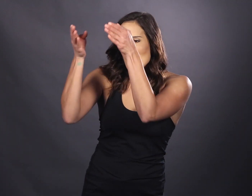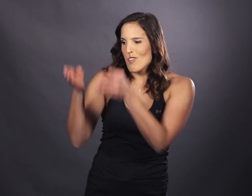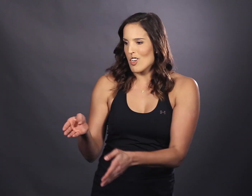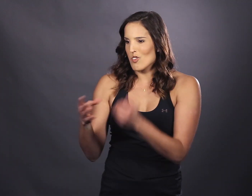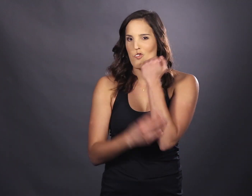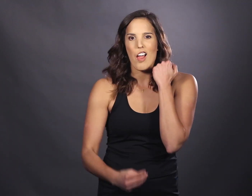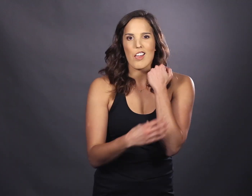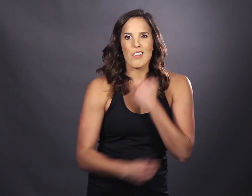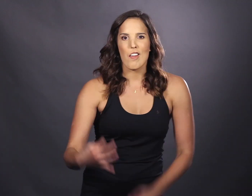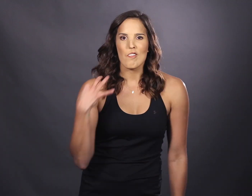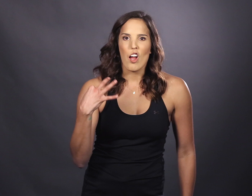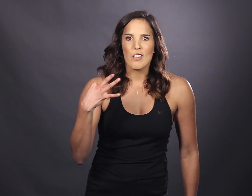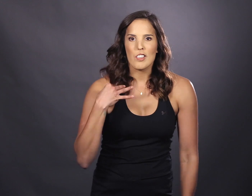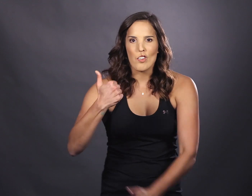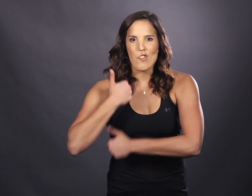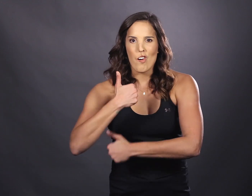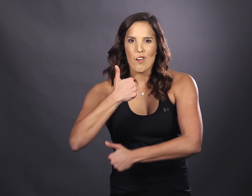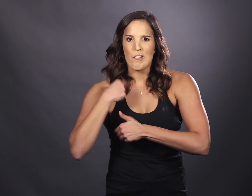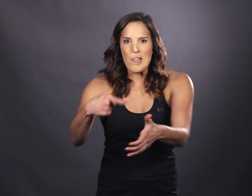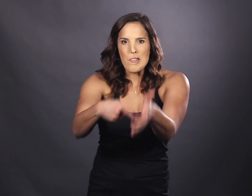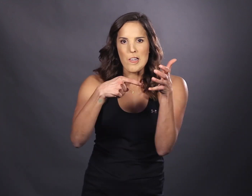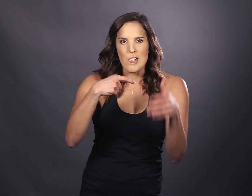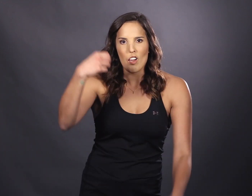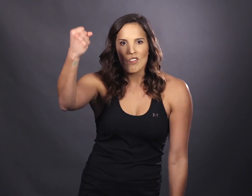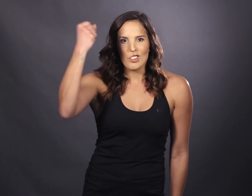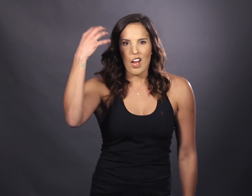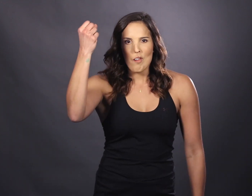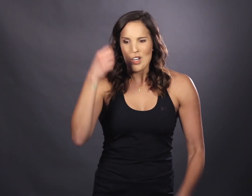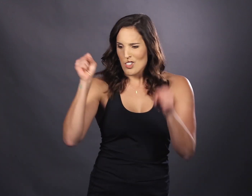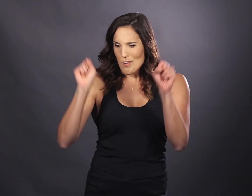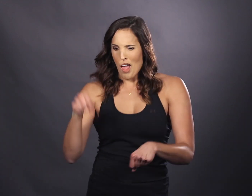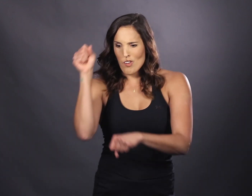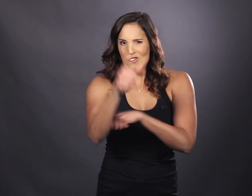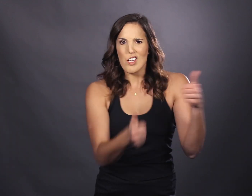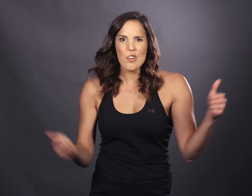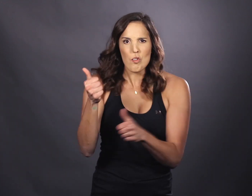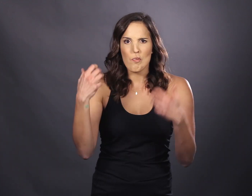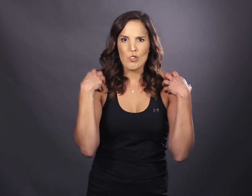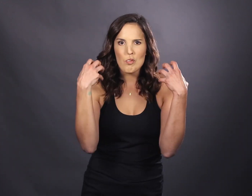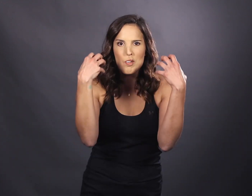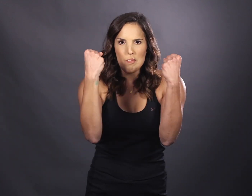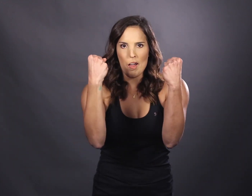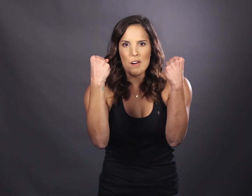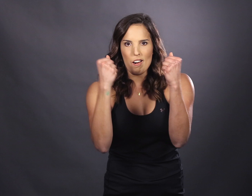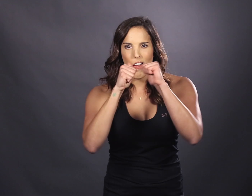How does a ragtag volunteer army in need of a shower Somehow defeat a global superpower?